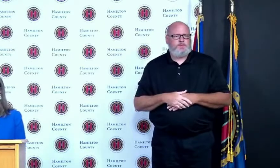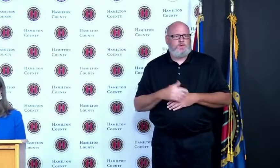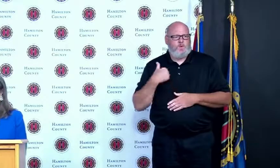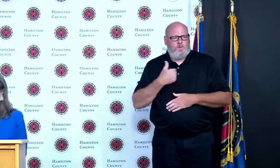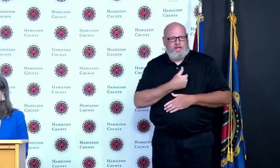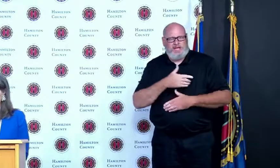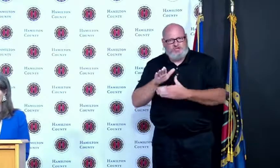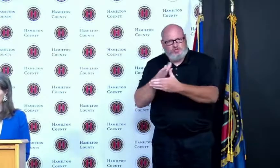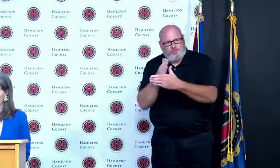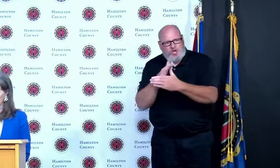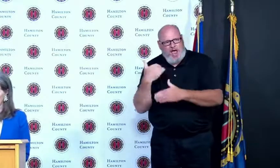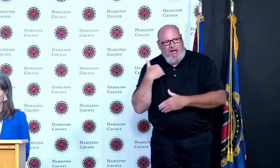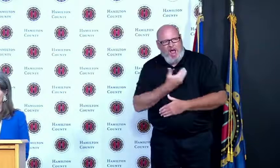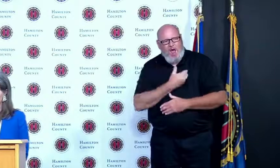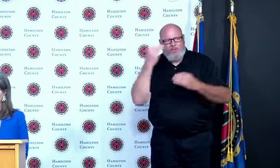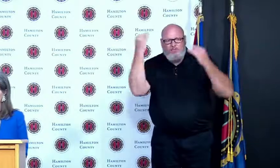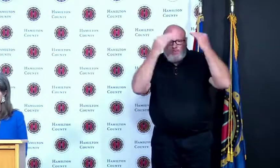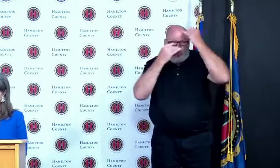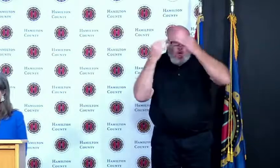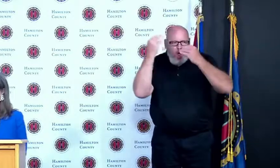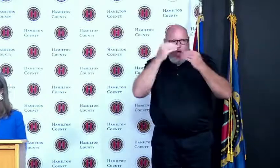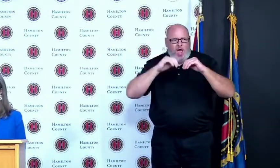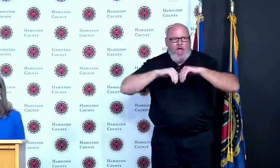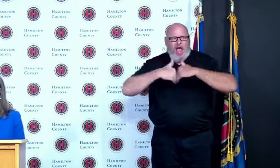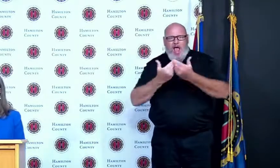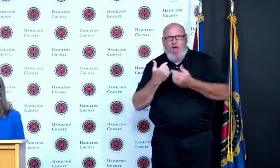and finally thank the team who week after week